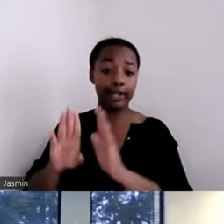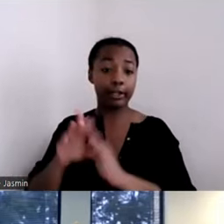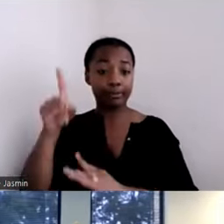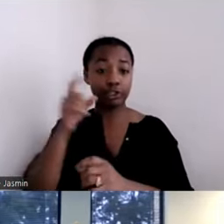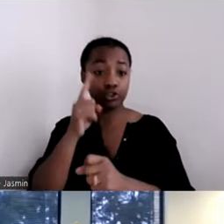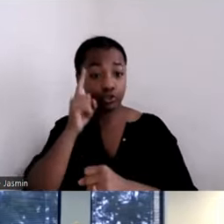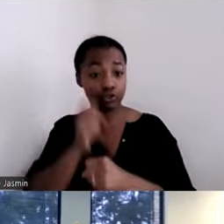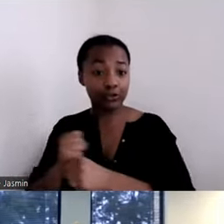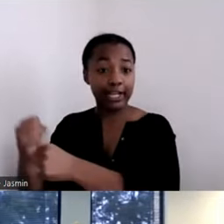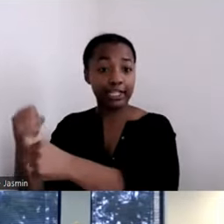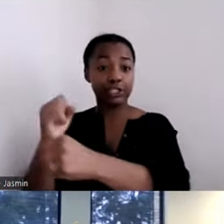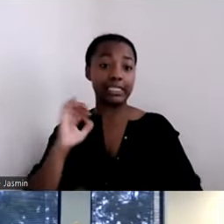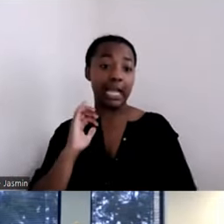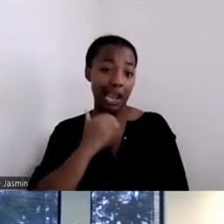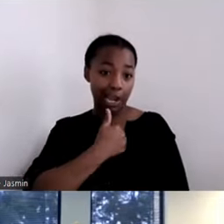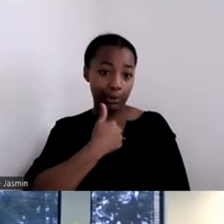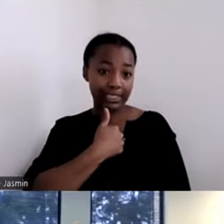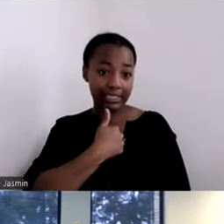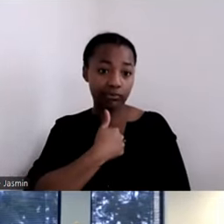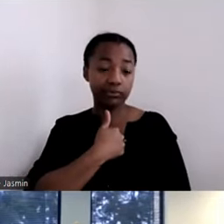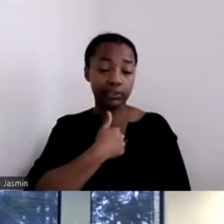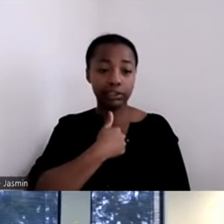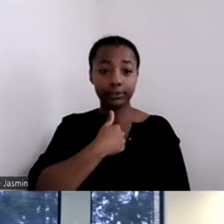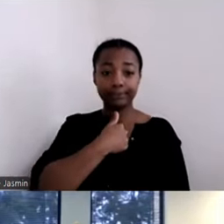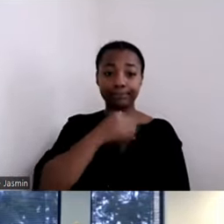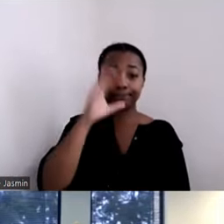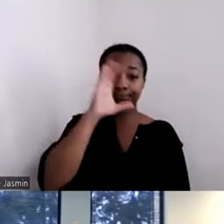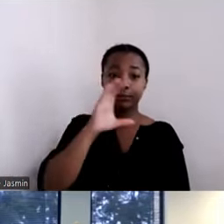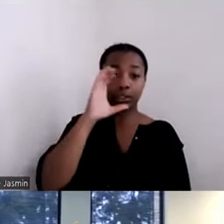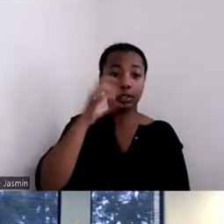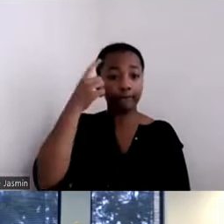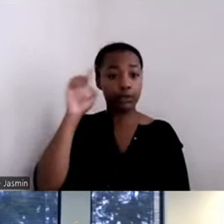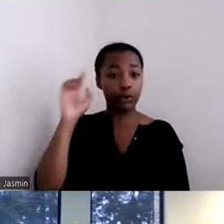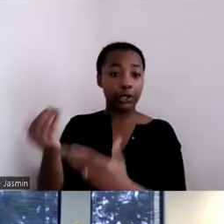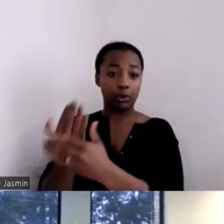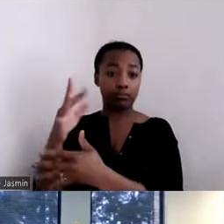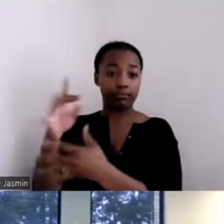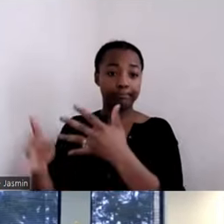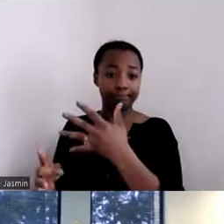that is how we make capital investments into acquisition rehab and tax credit